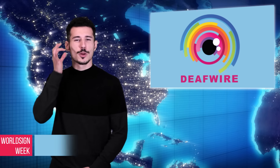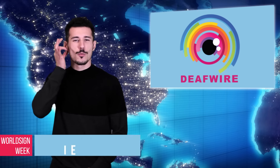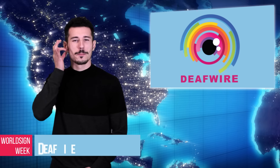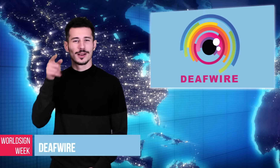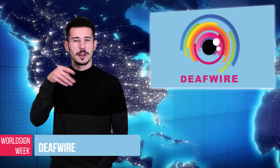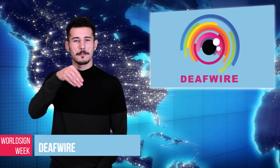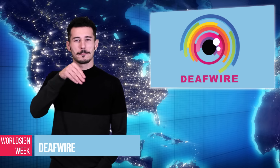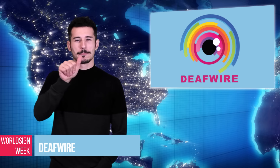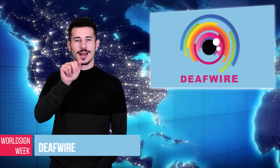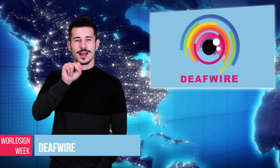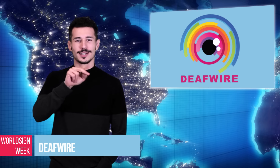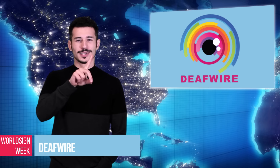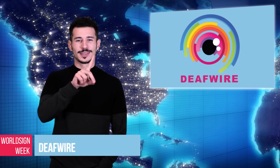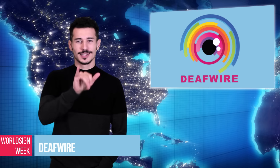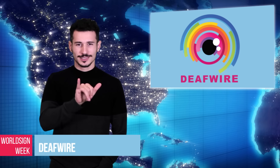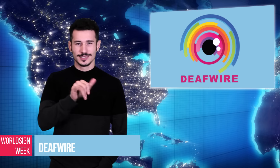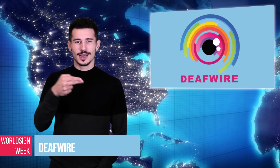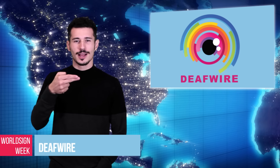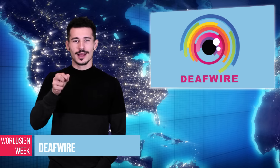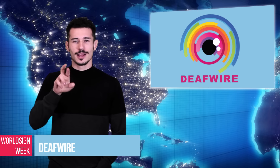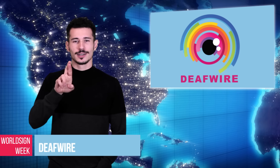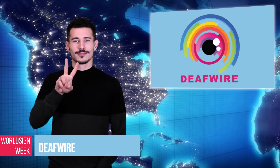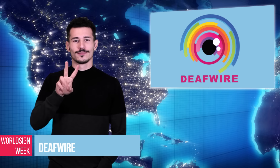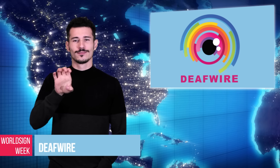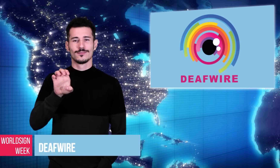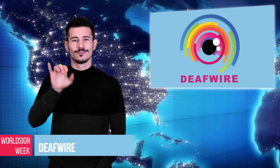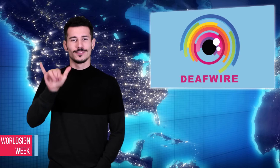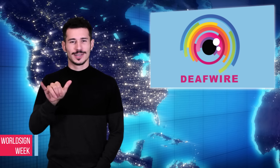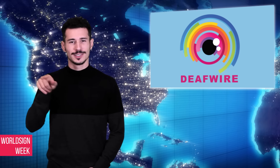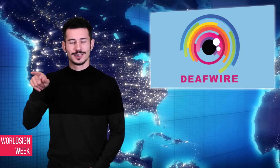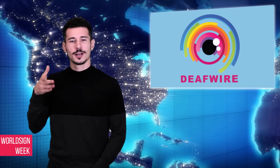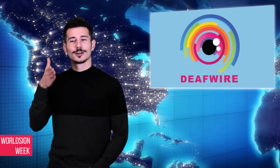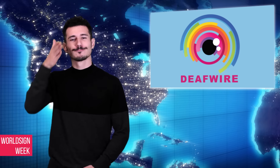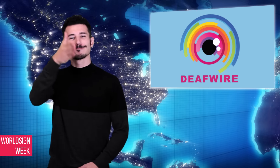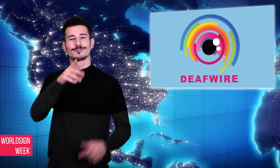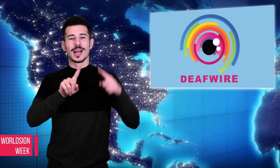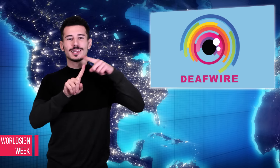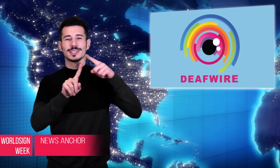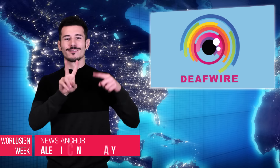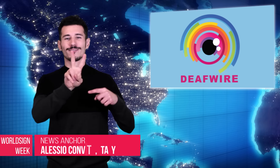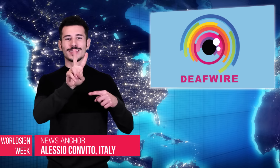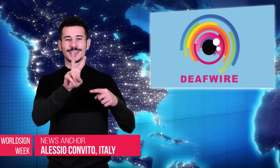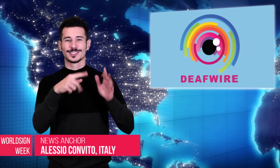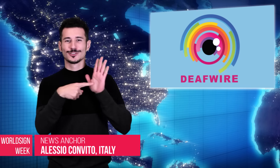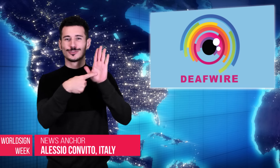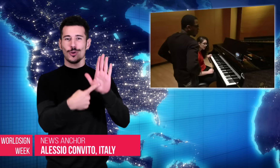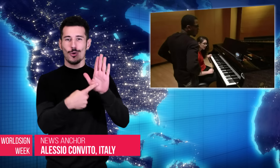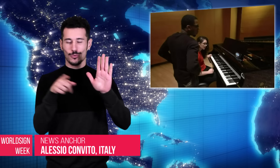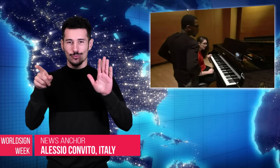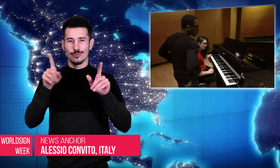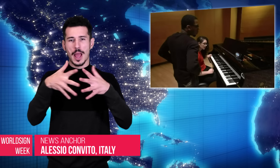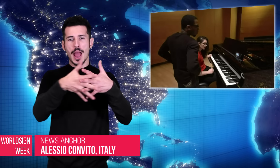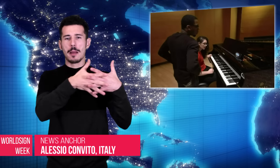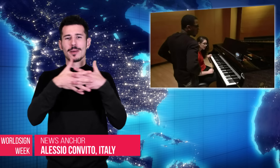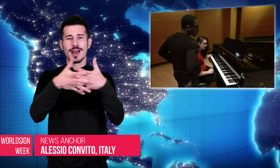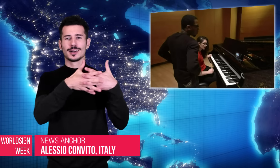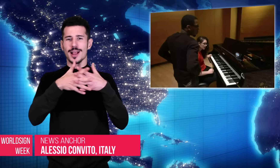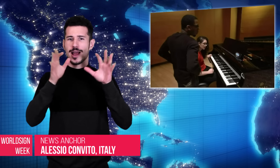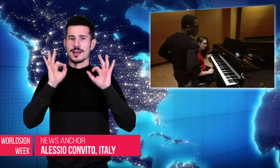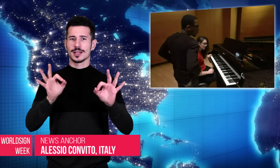Alessio: Mandy Harvey, who was a